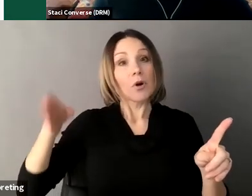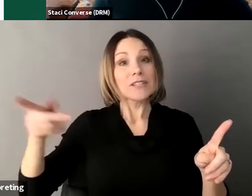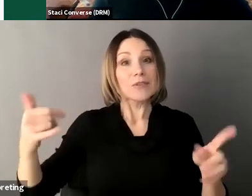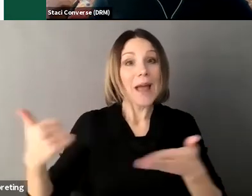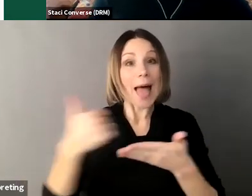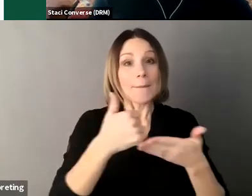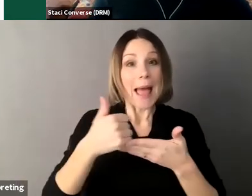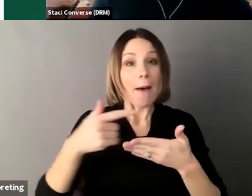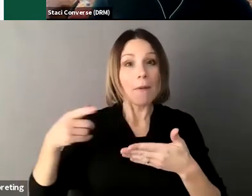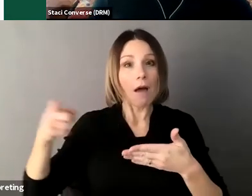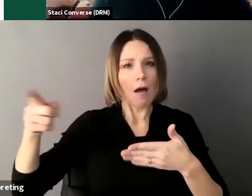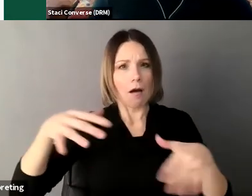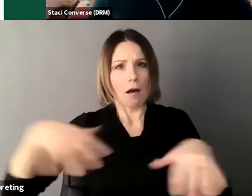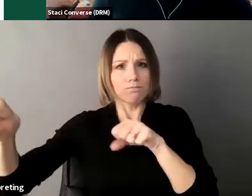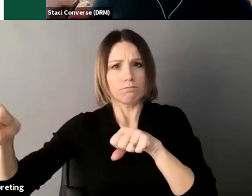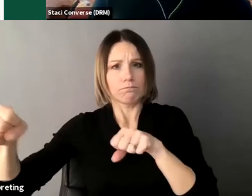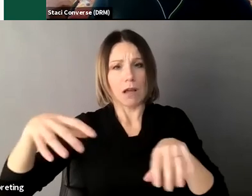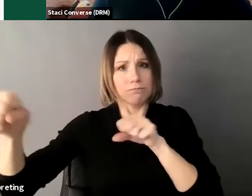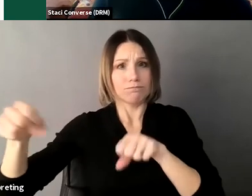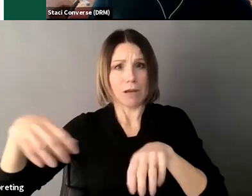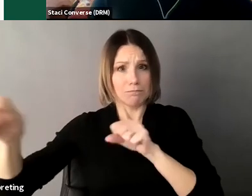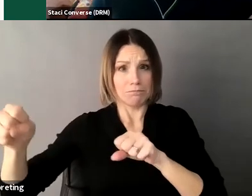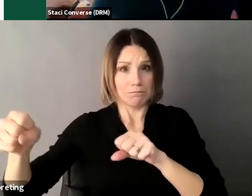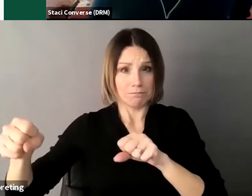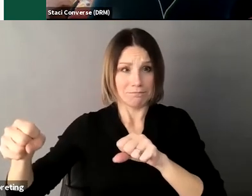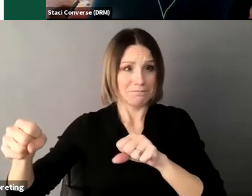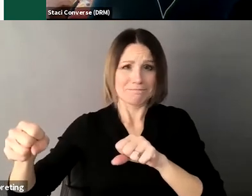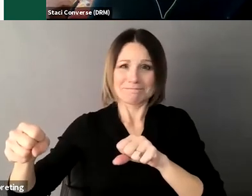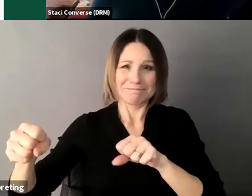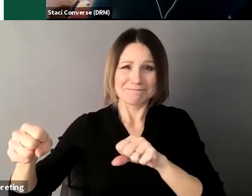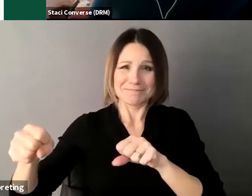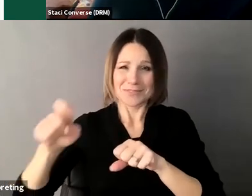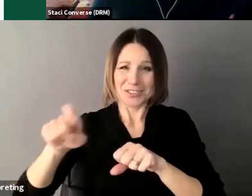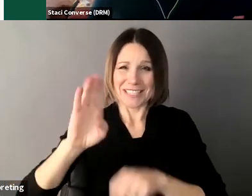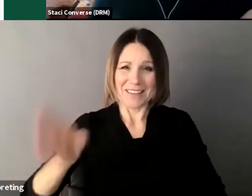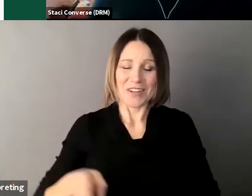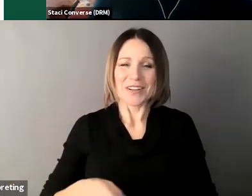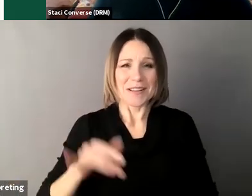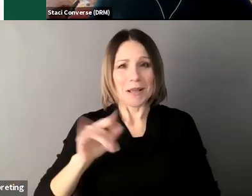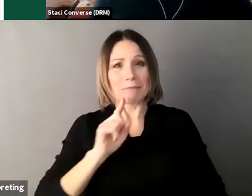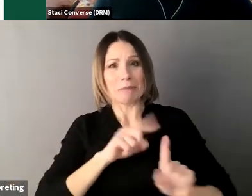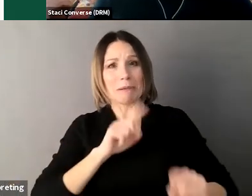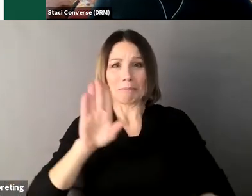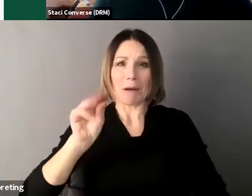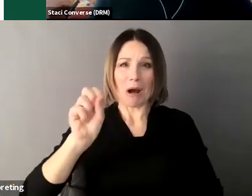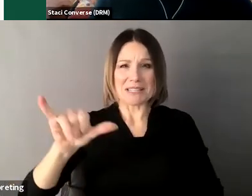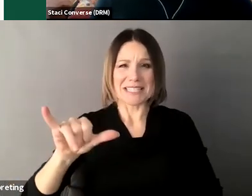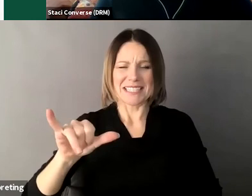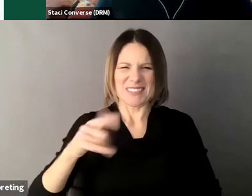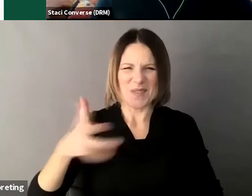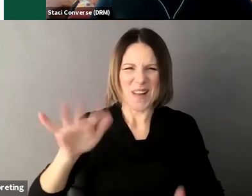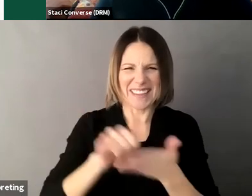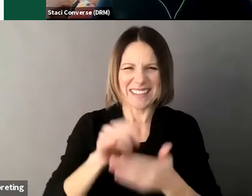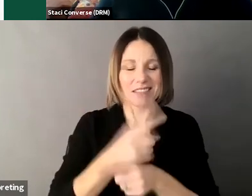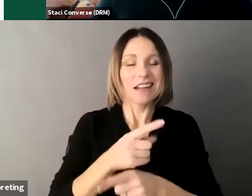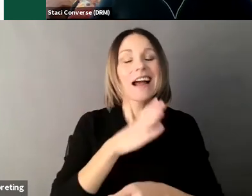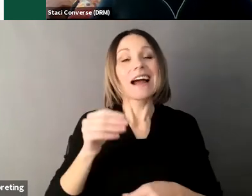um and it's important to remember that the decision maker decides for which decisions